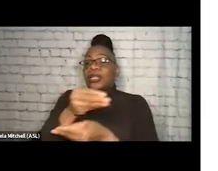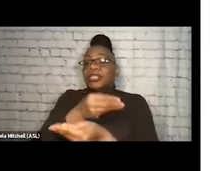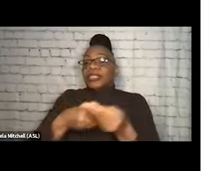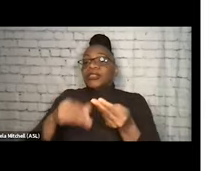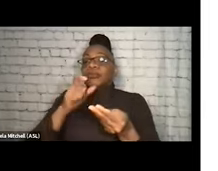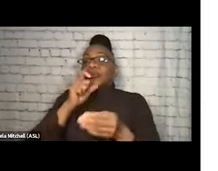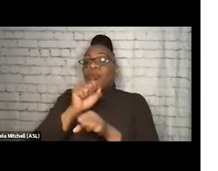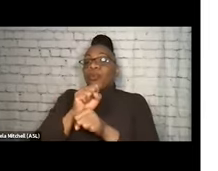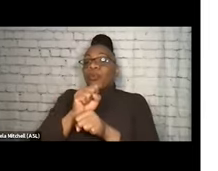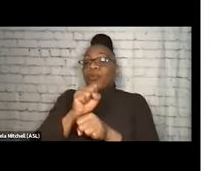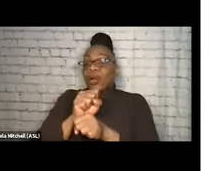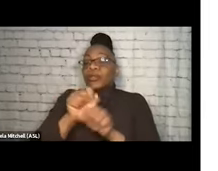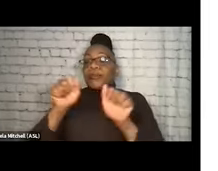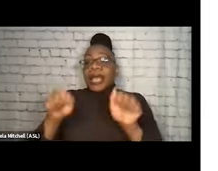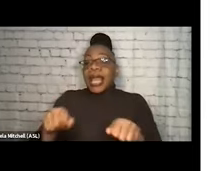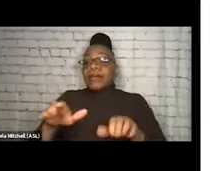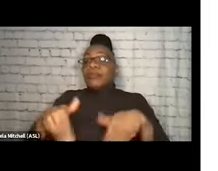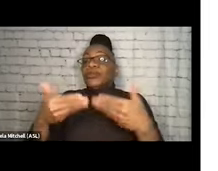to be able to provide those services